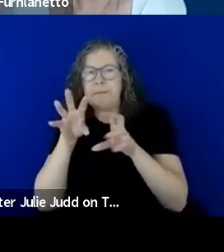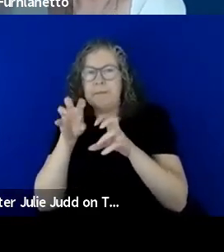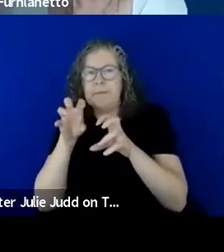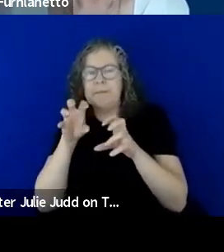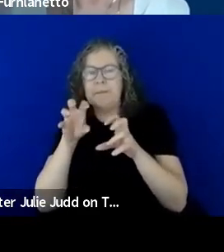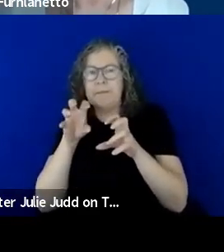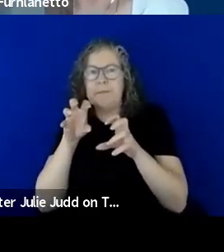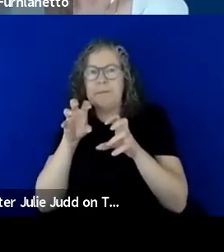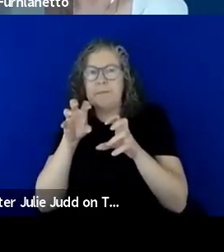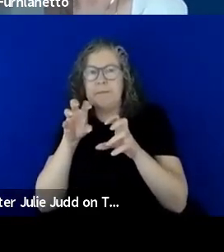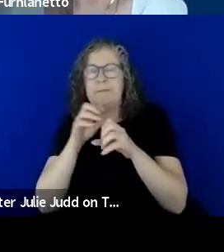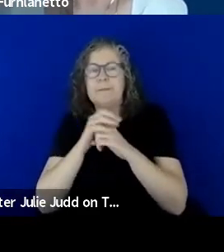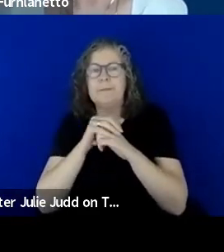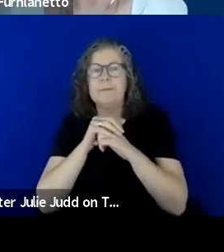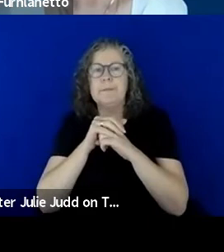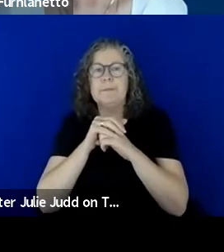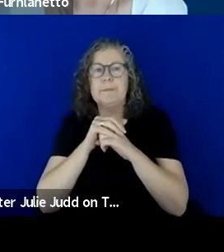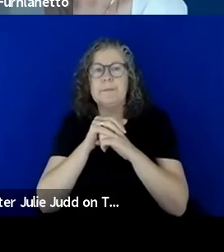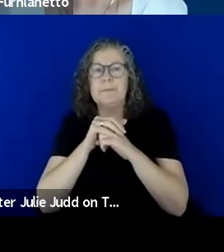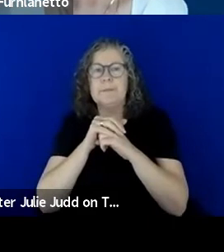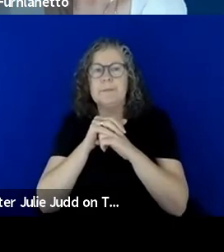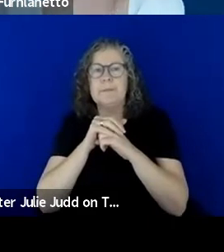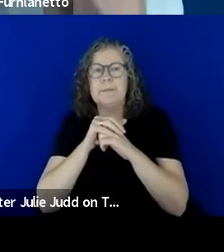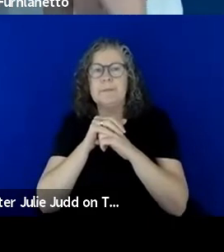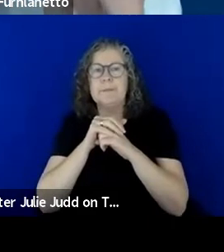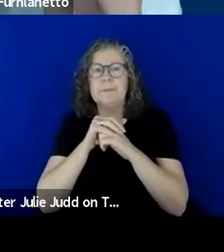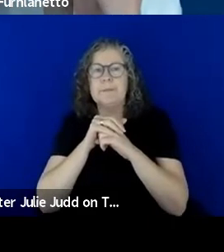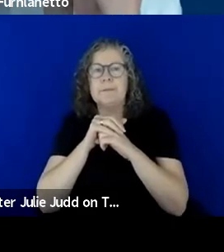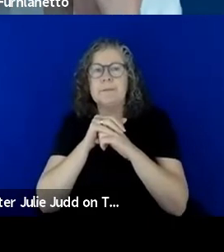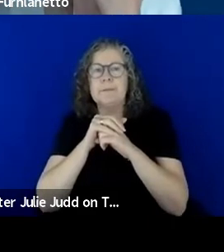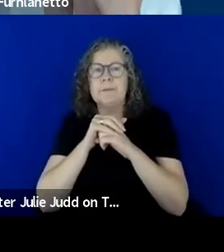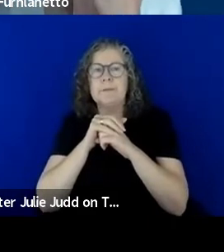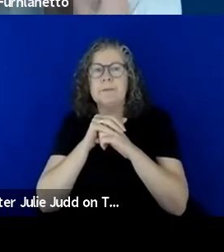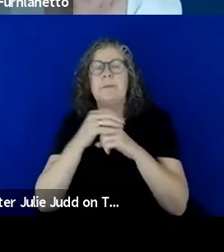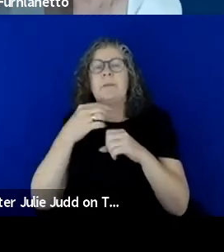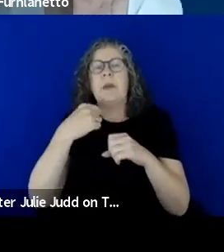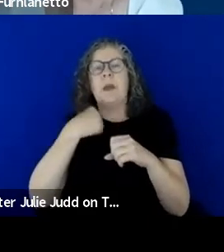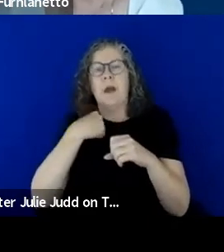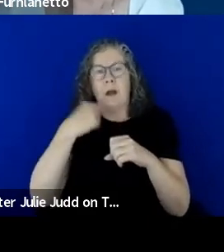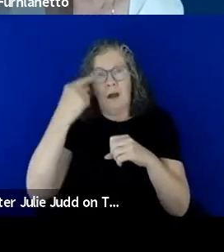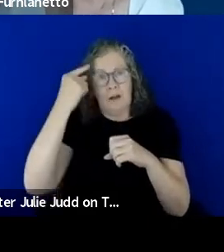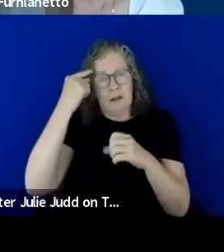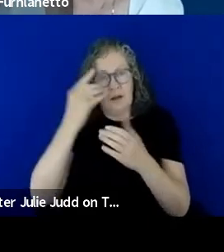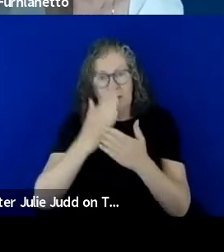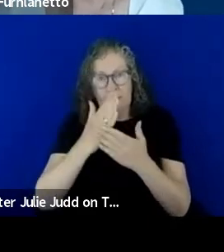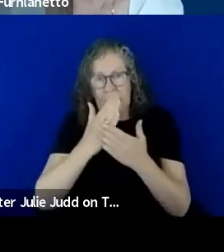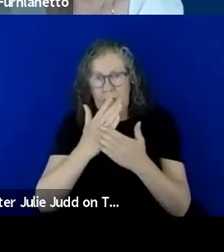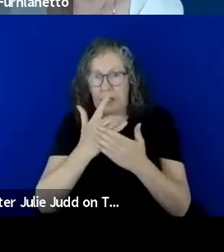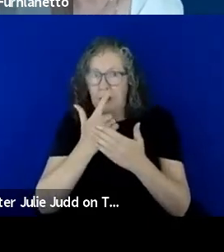or experience I ever had and I considered being a privilege in a way when I lost my sight, I went to a